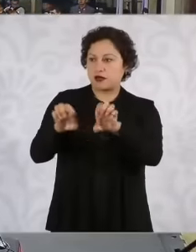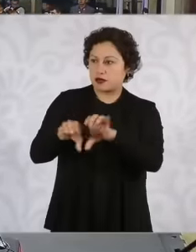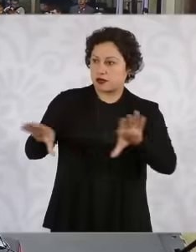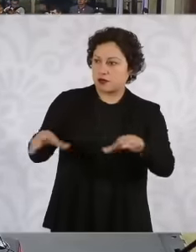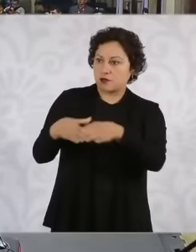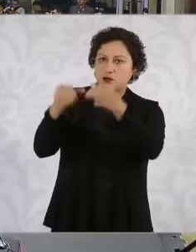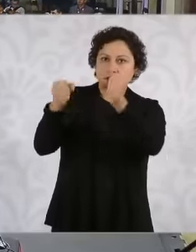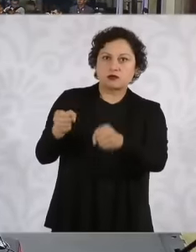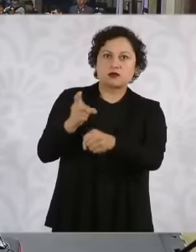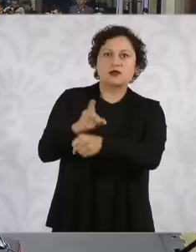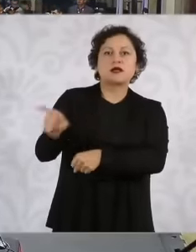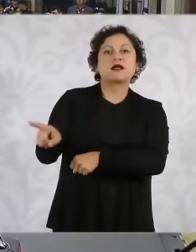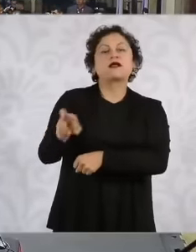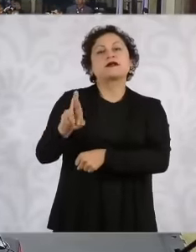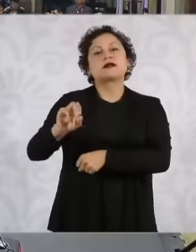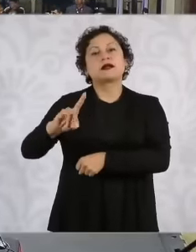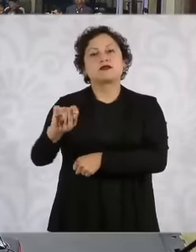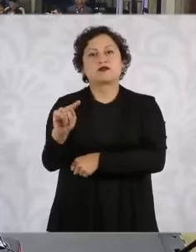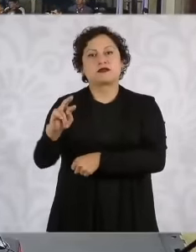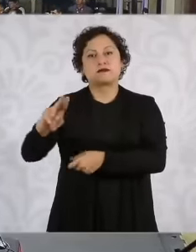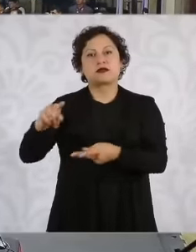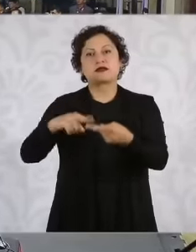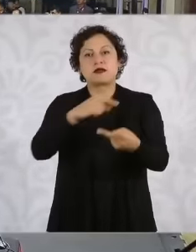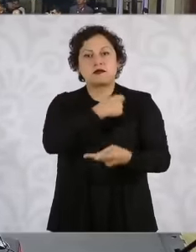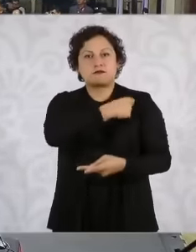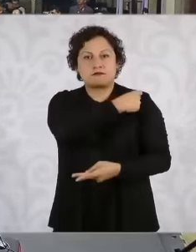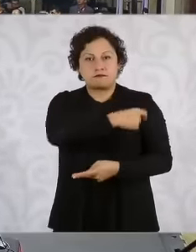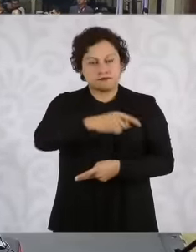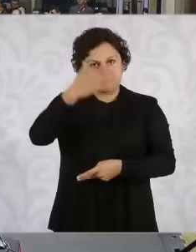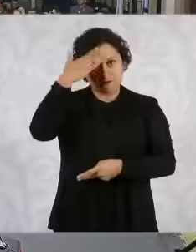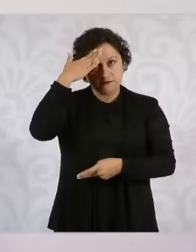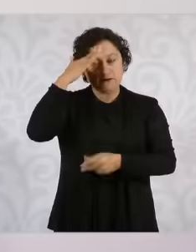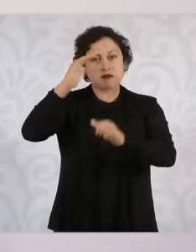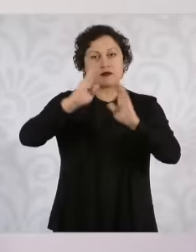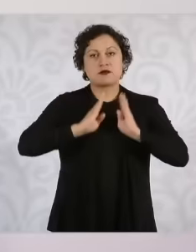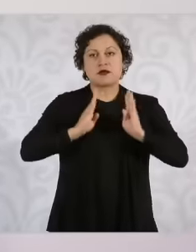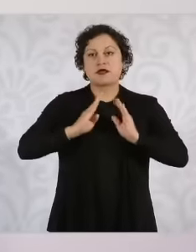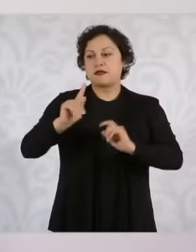Ricardo Trevilla and Admiral Raimundo Morales With whom we reaffirm the commitment to join the